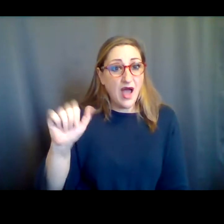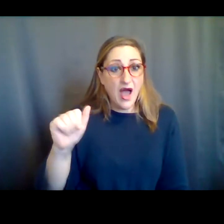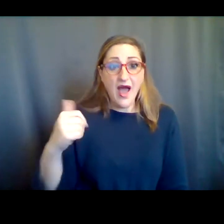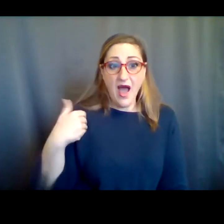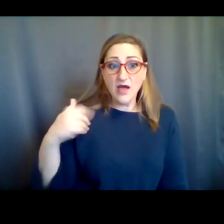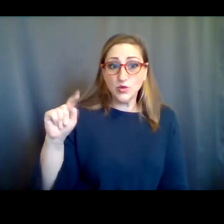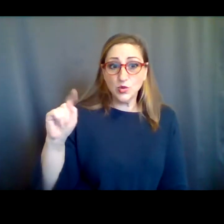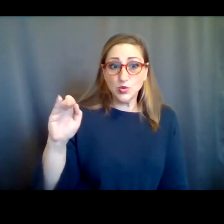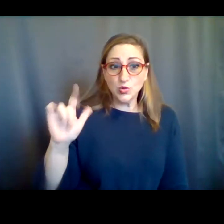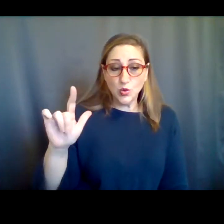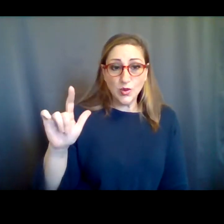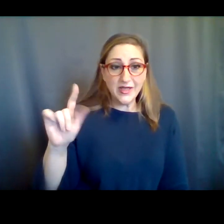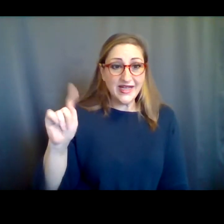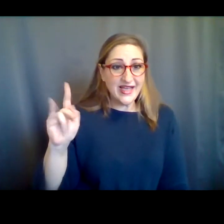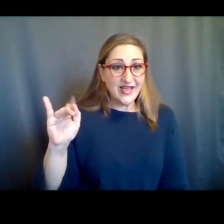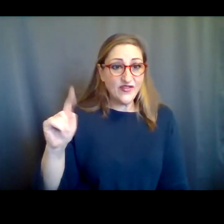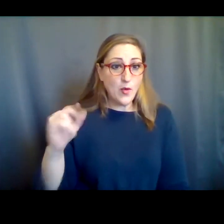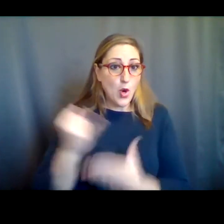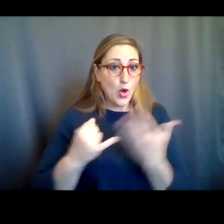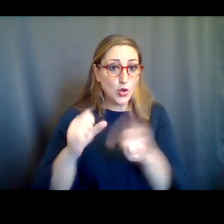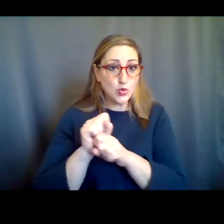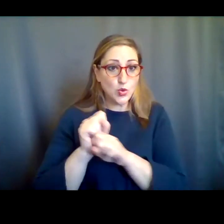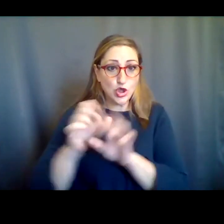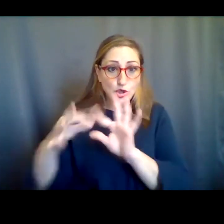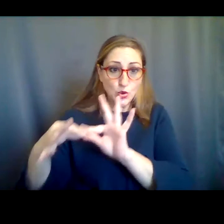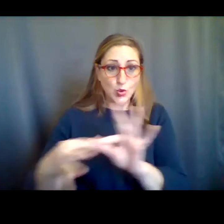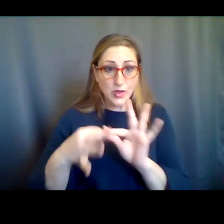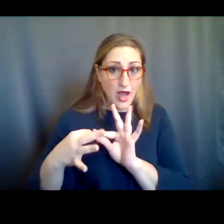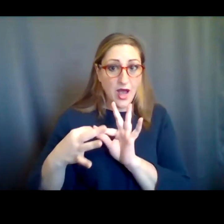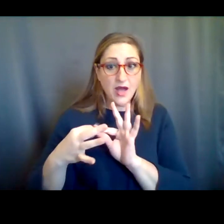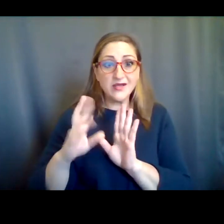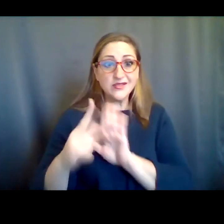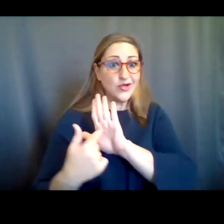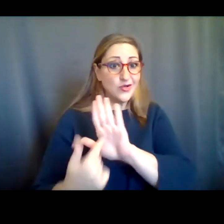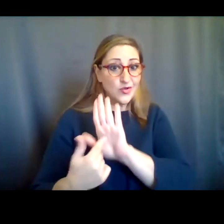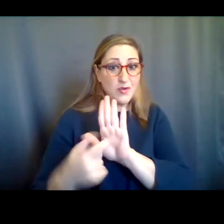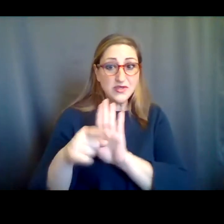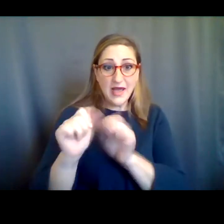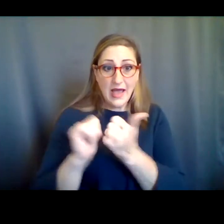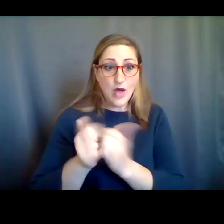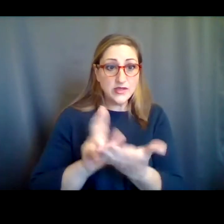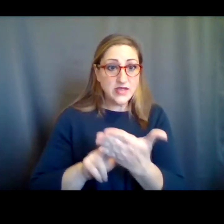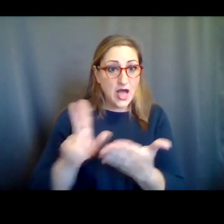Arts Workers United, and you can submit your testimony directly to your representatives using a couple of sign-on platforms